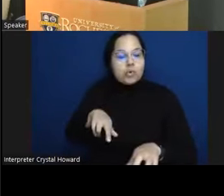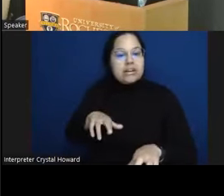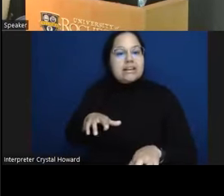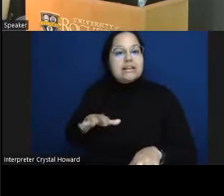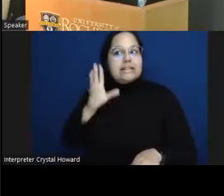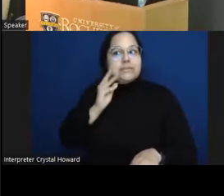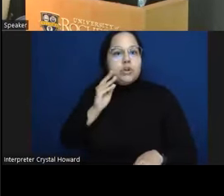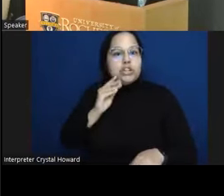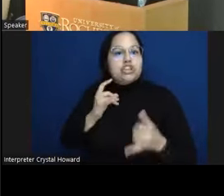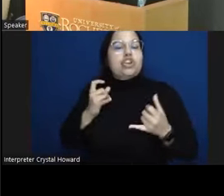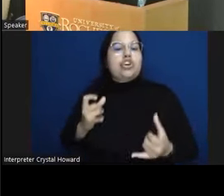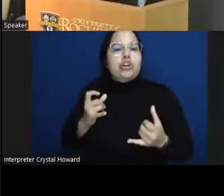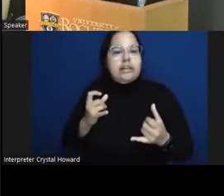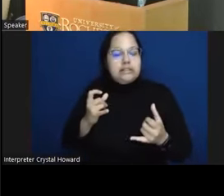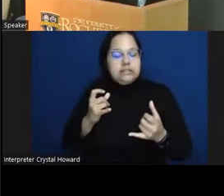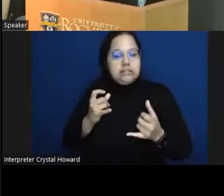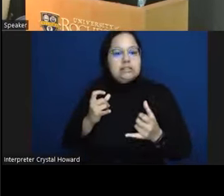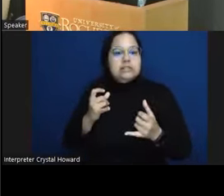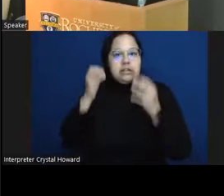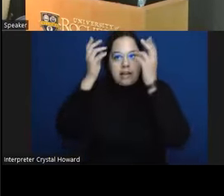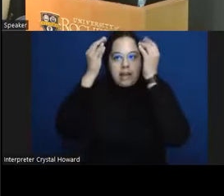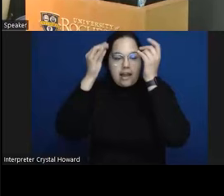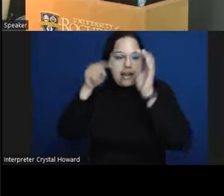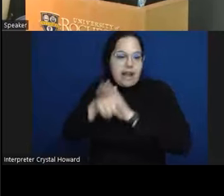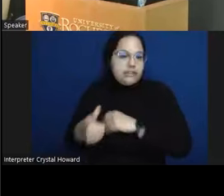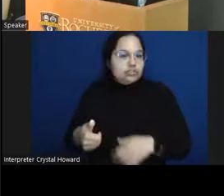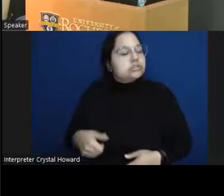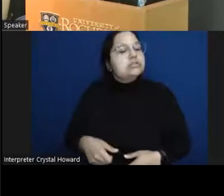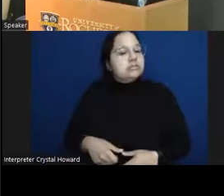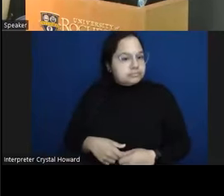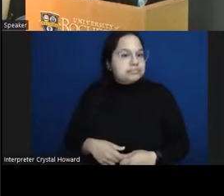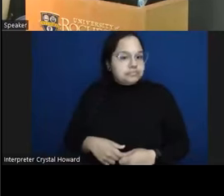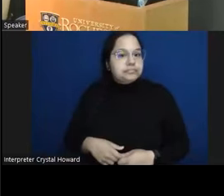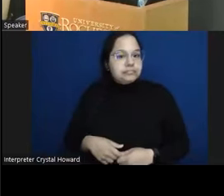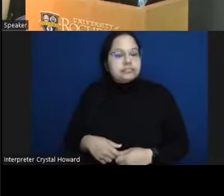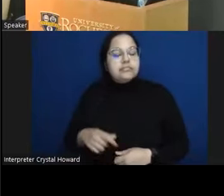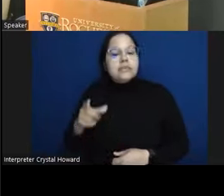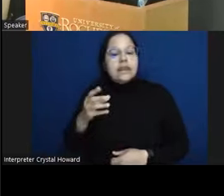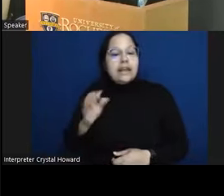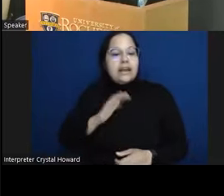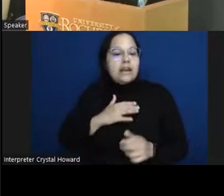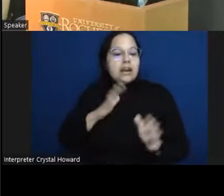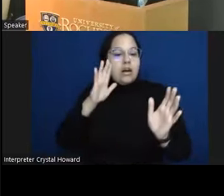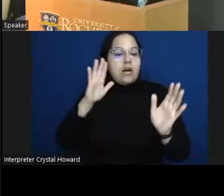those who reported it um and our hope is to try to understand how these things overlap and how they